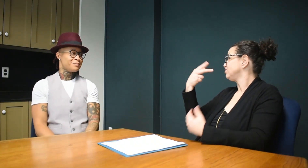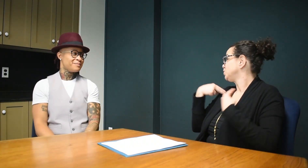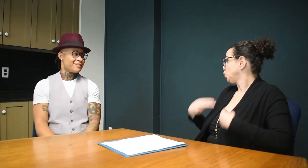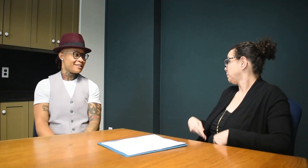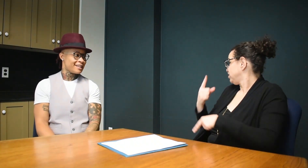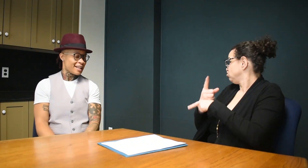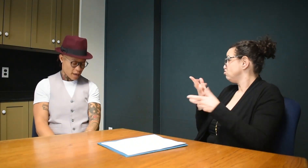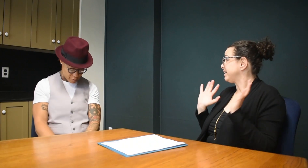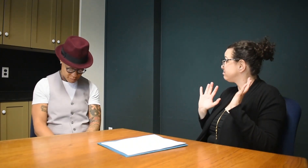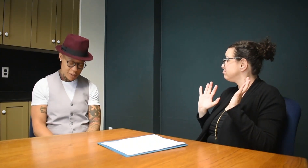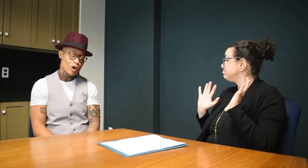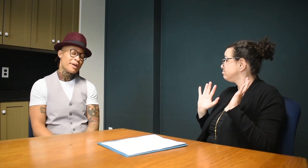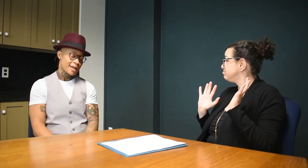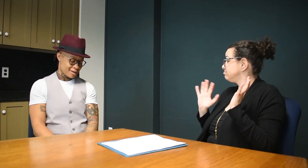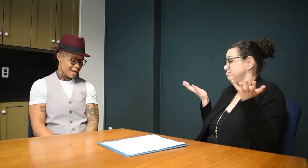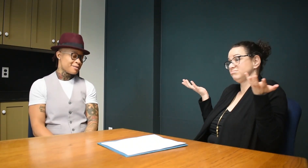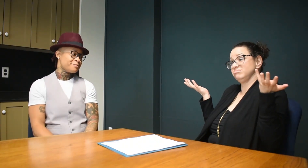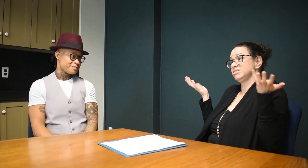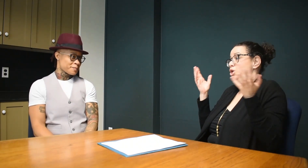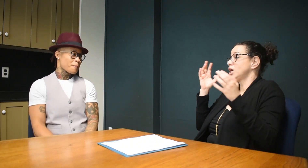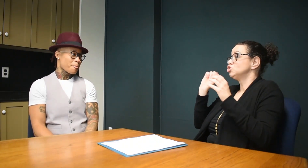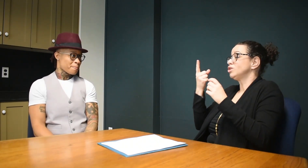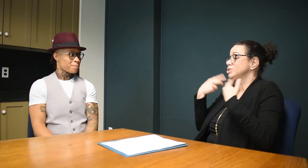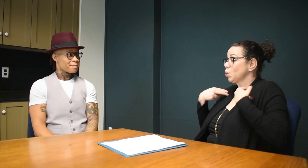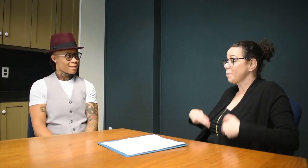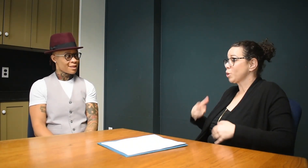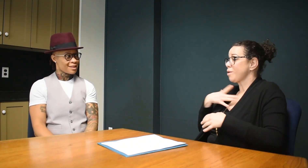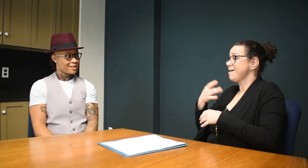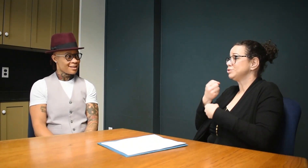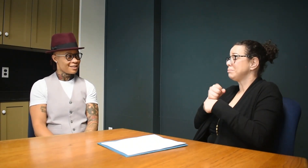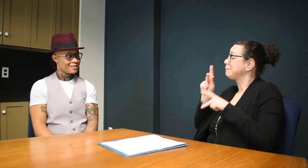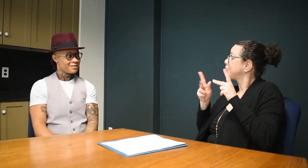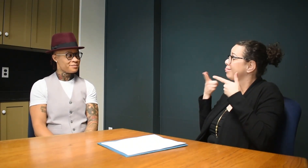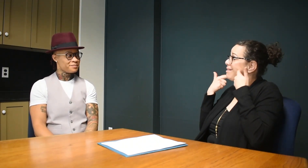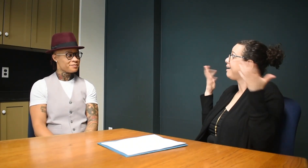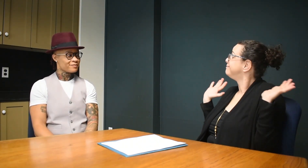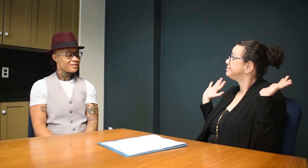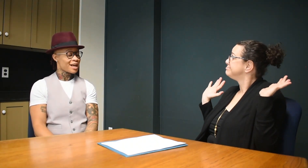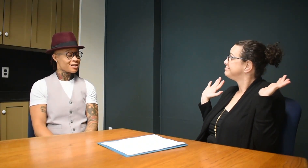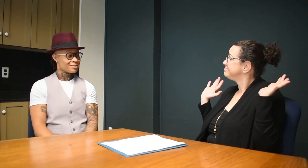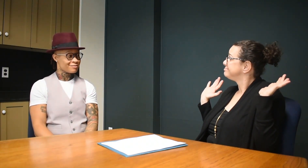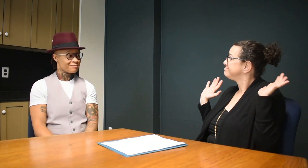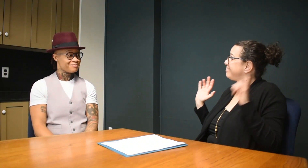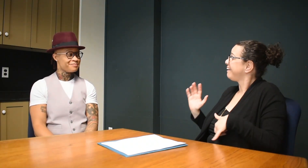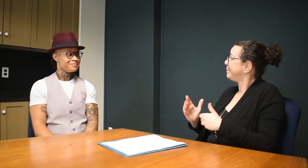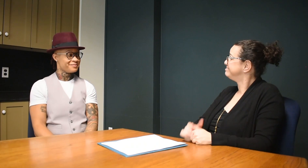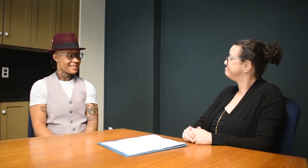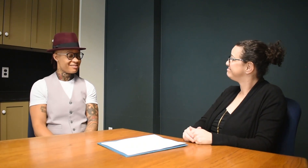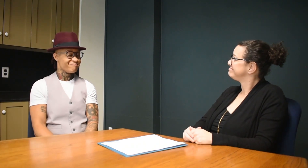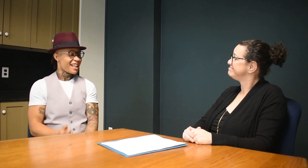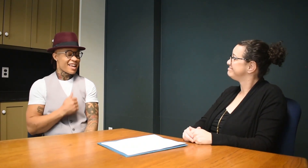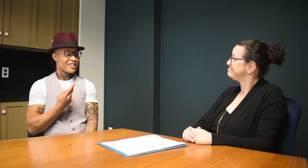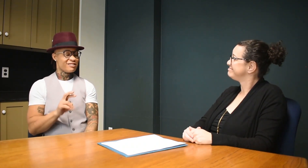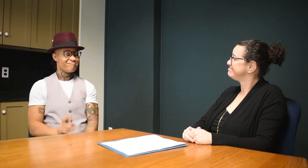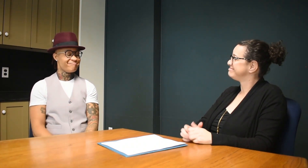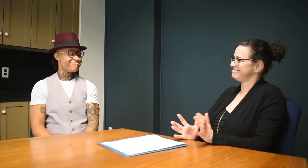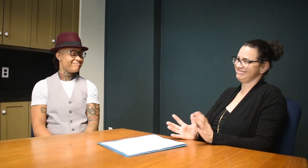She's human, right? Just a human being who likes to make people laugh.